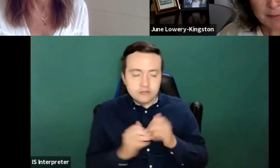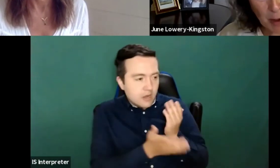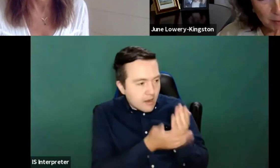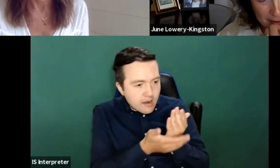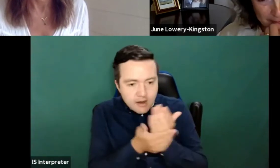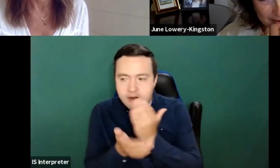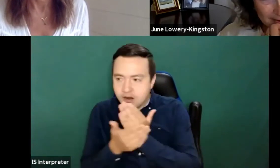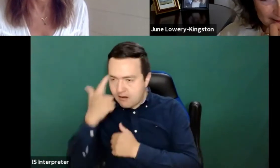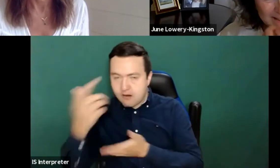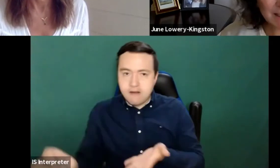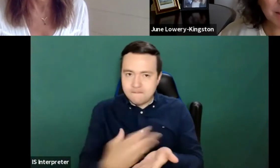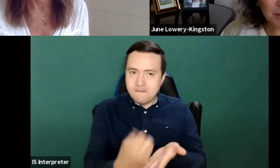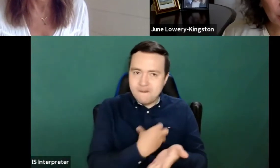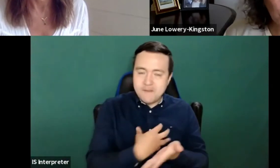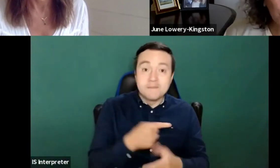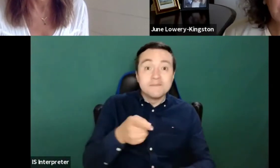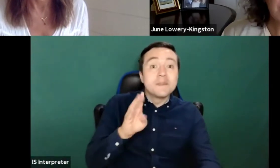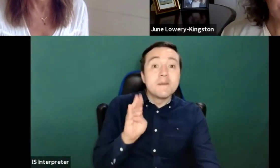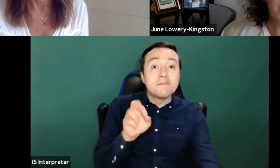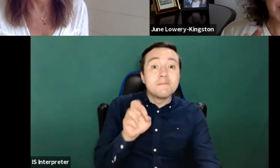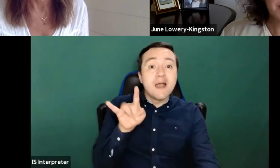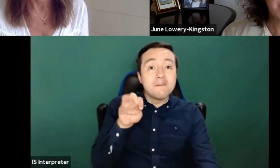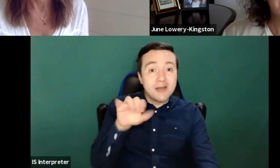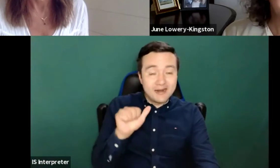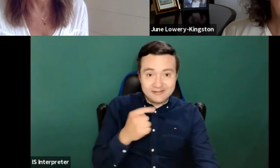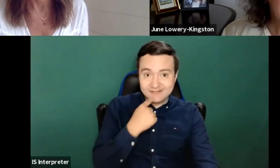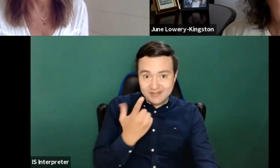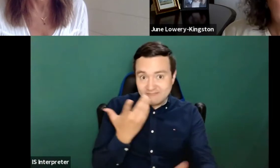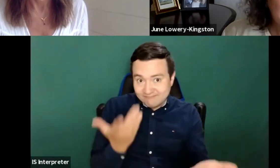As Barbara said, you know, the law, while we're continuing to check the law that's been